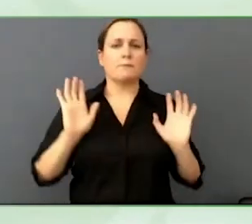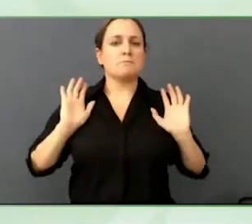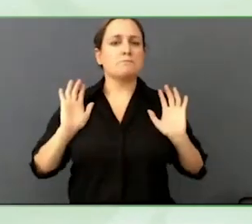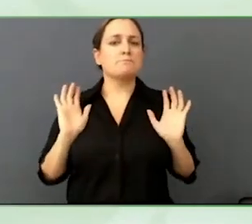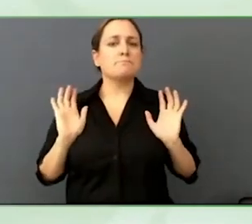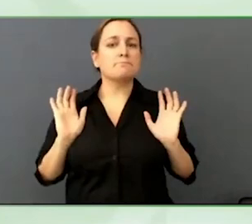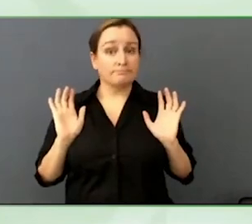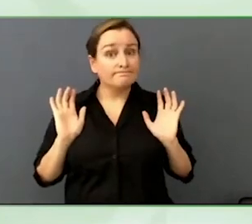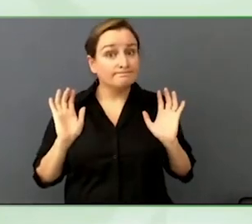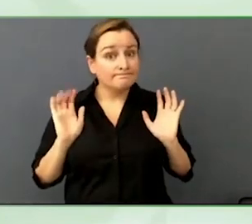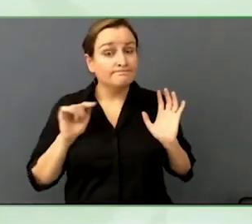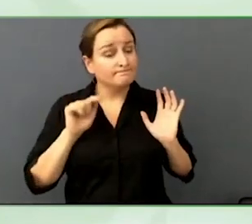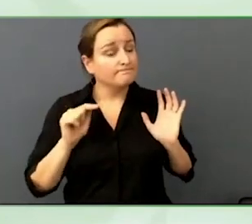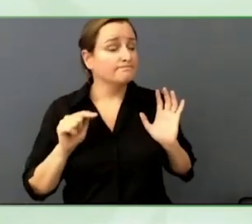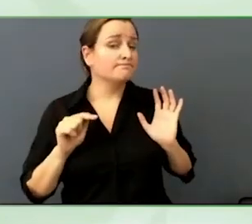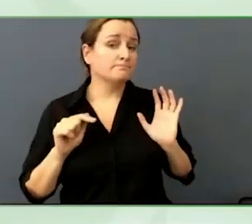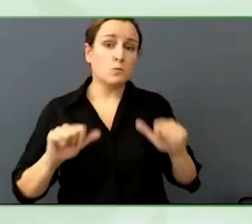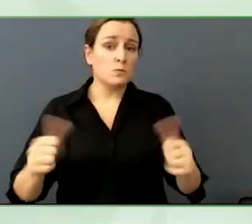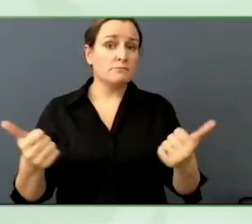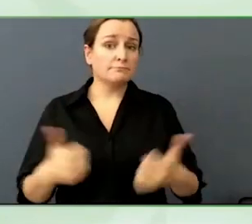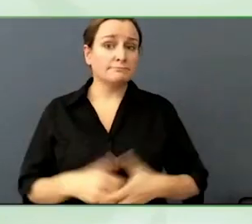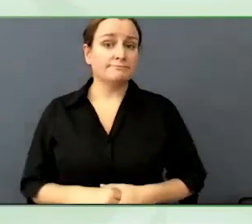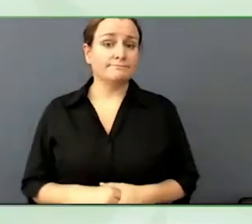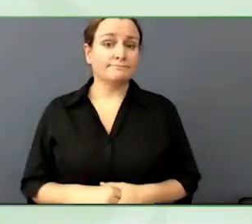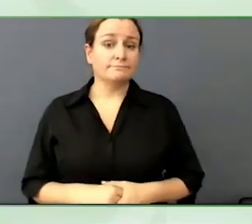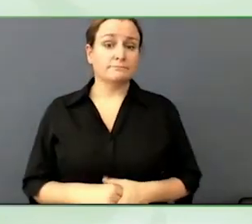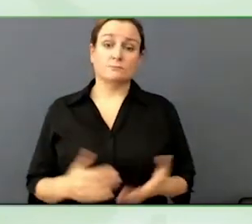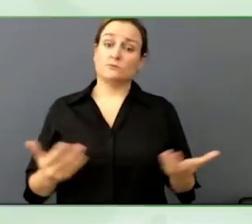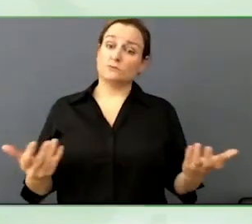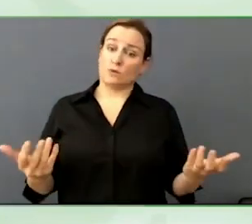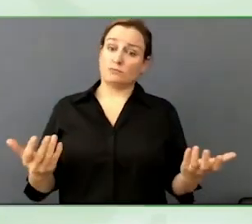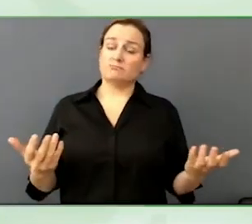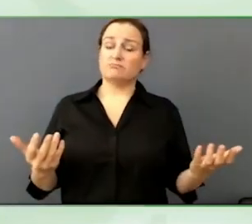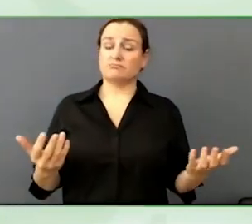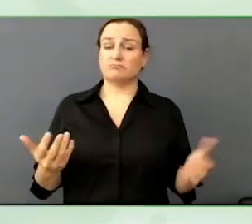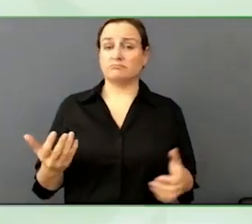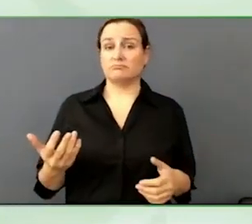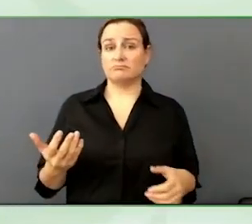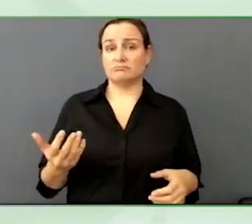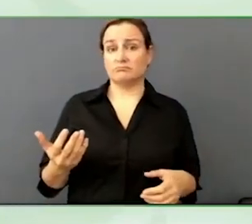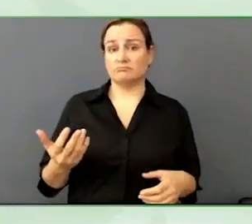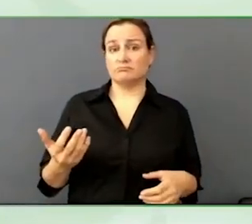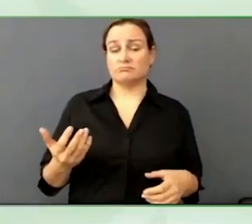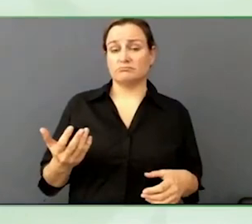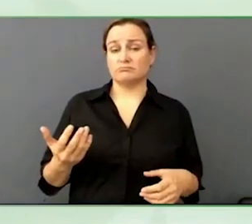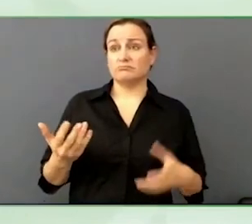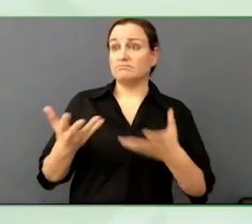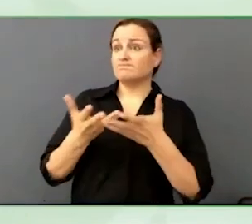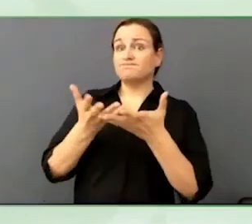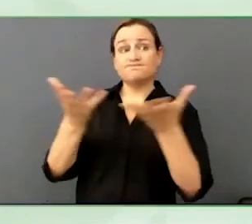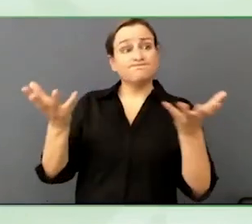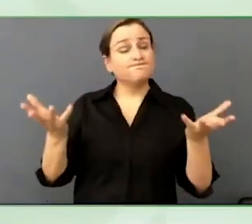A lot of it comes down to because of a need. There is a real need to do things differently.